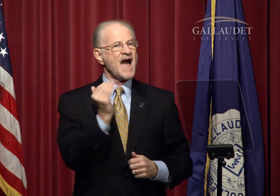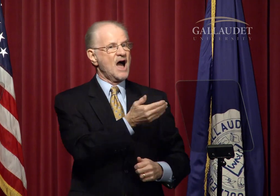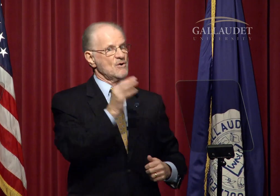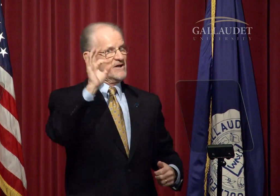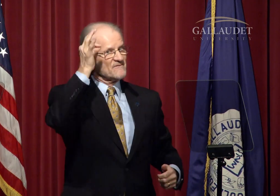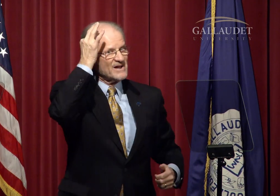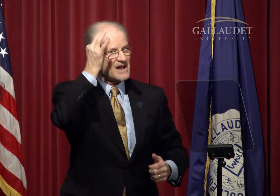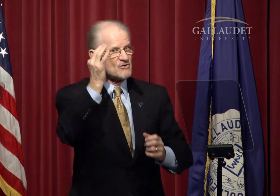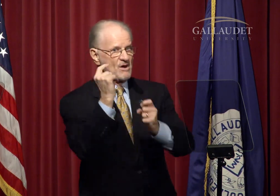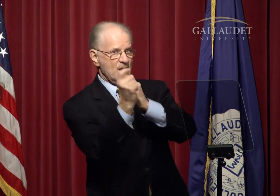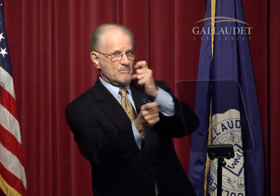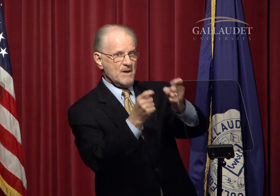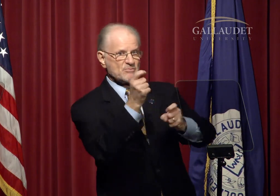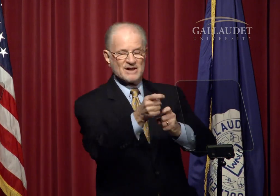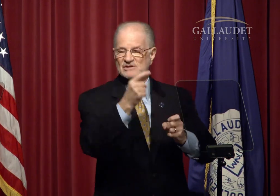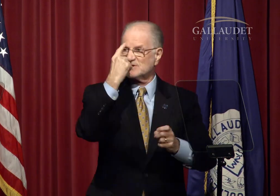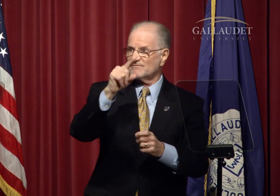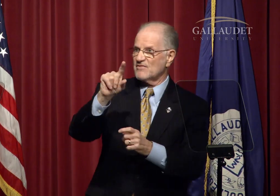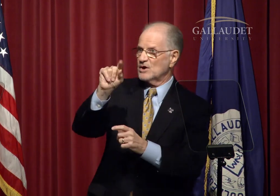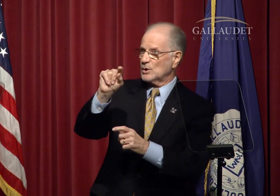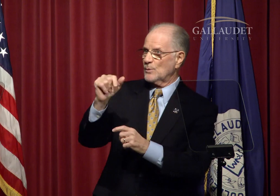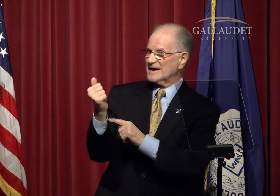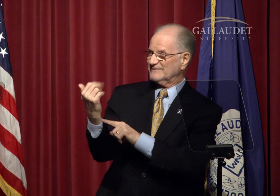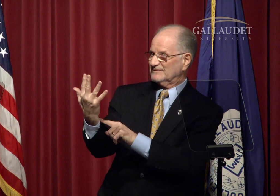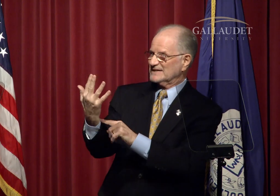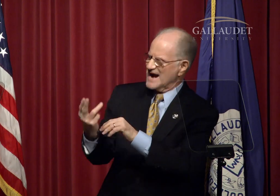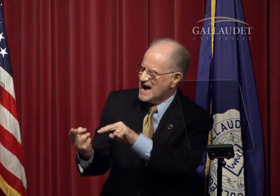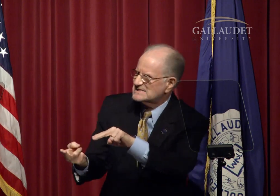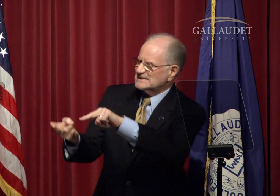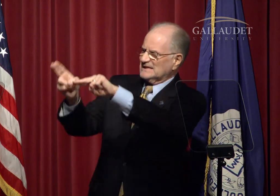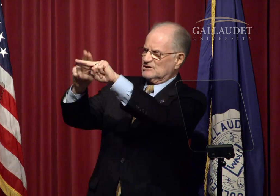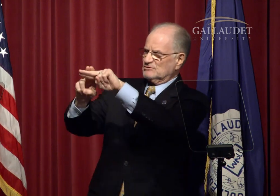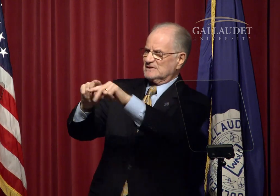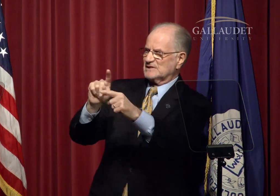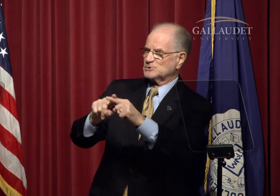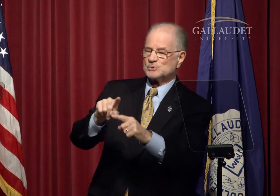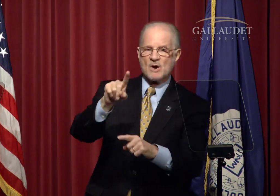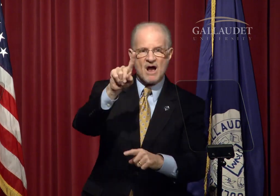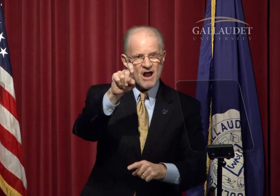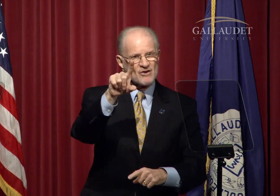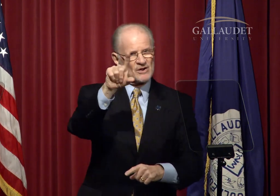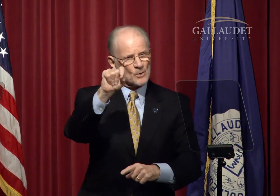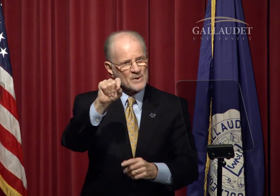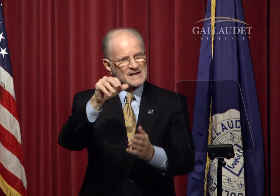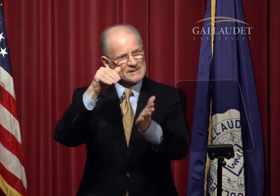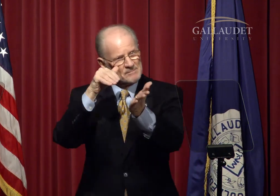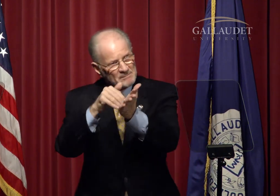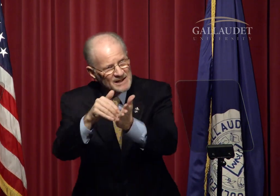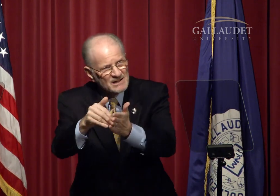Our federal appropriation for FY 2015 has increased